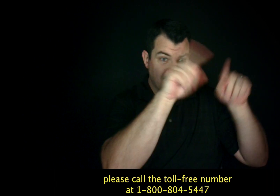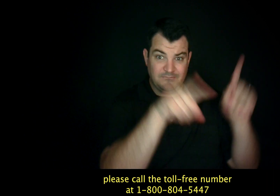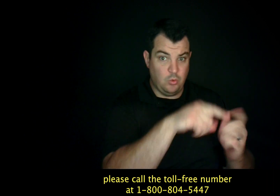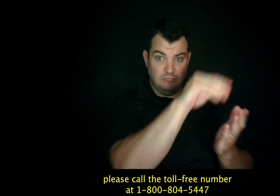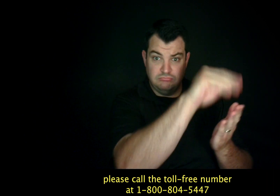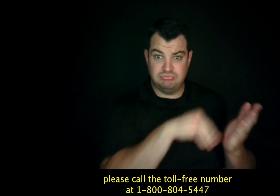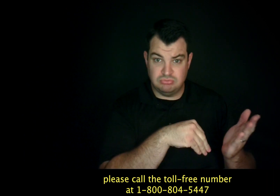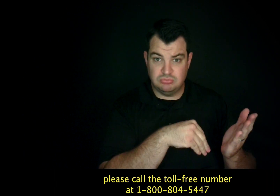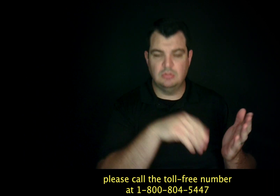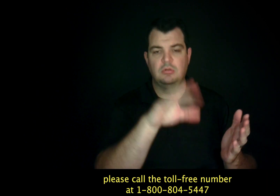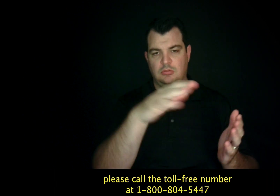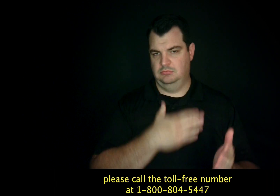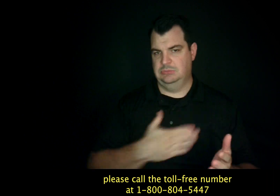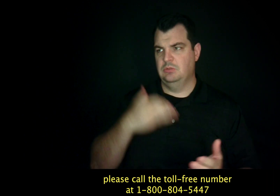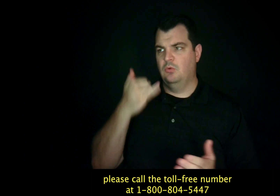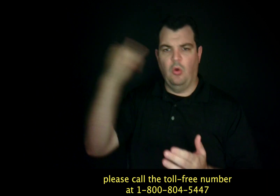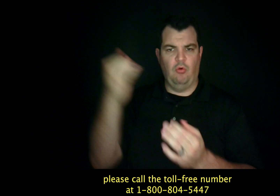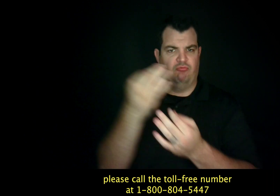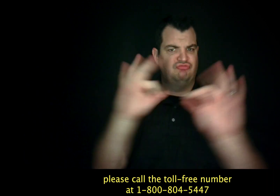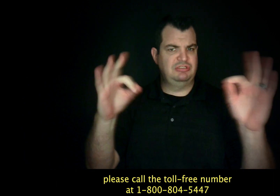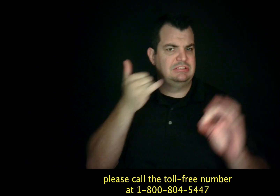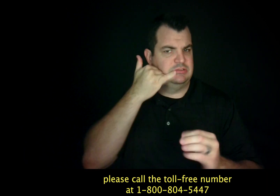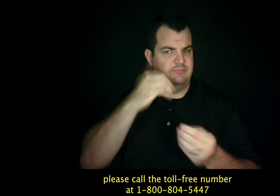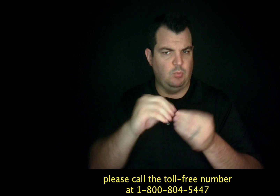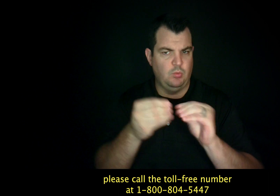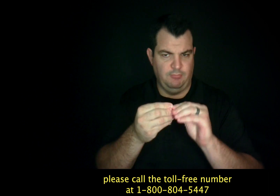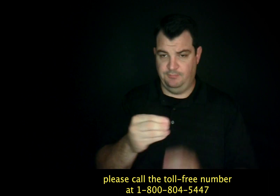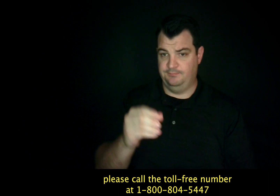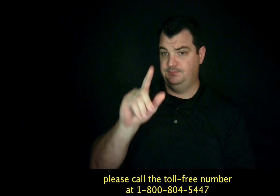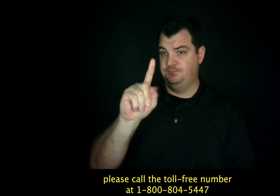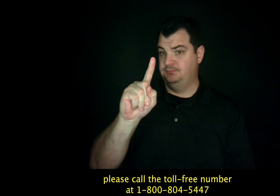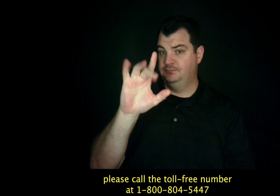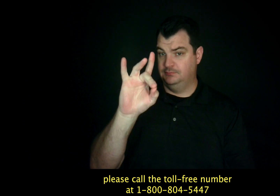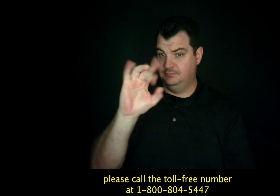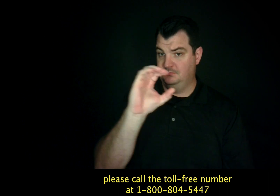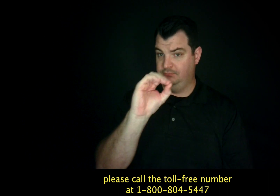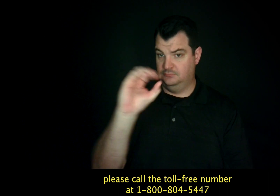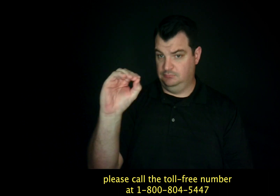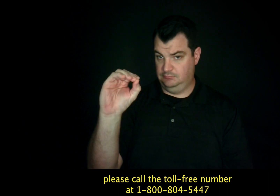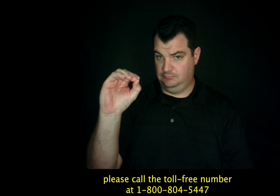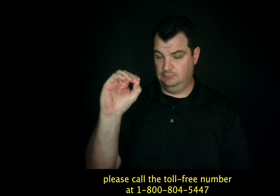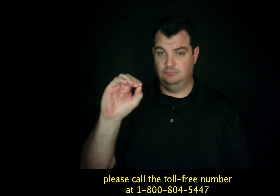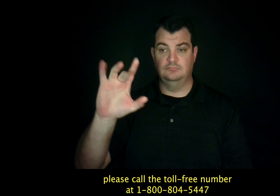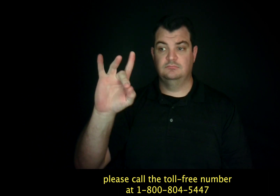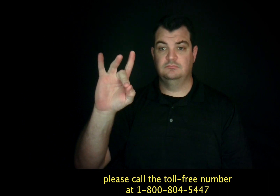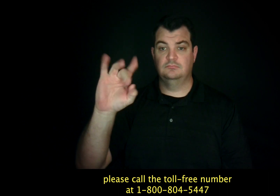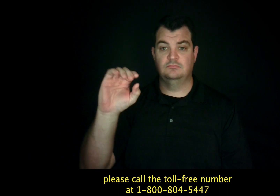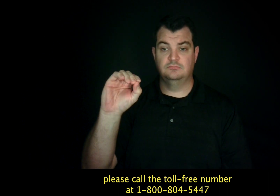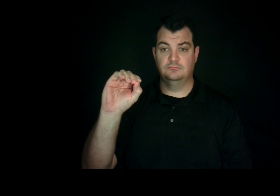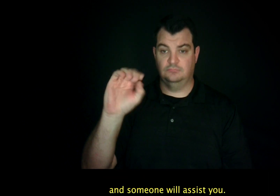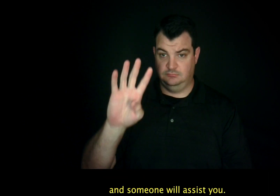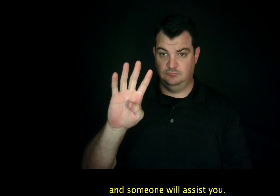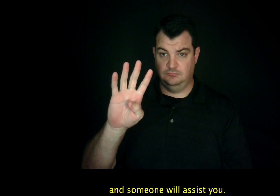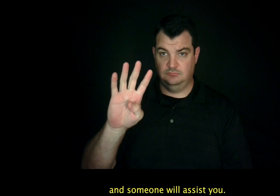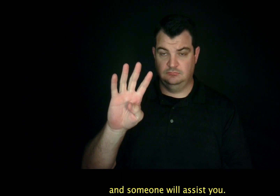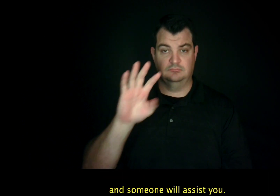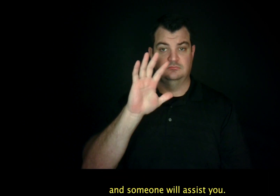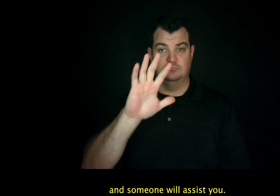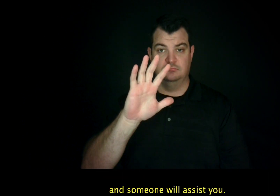please call the toll-free number at 1-800-804-5447 and someone will assist you.